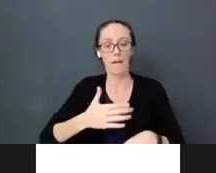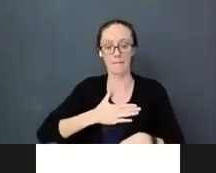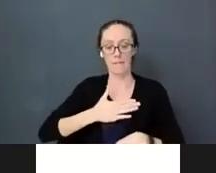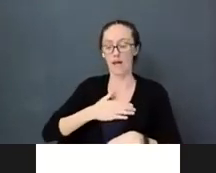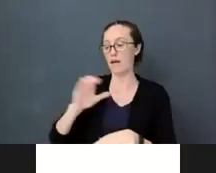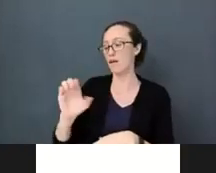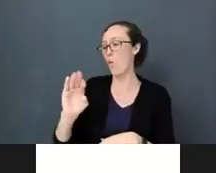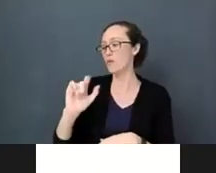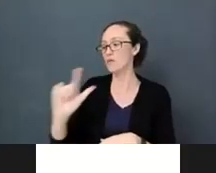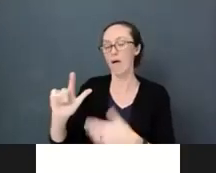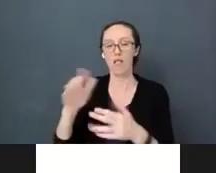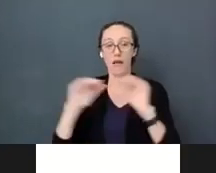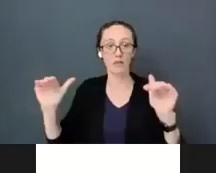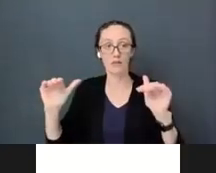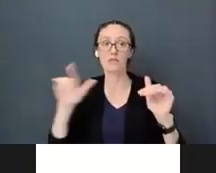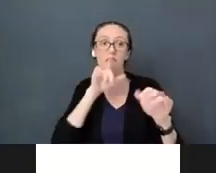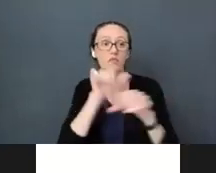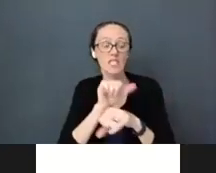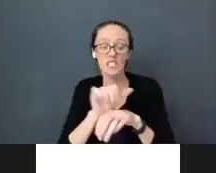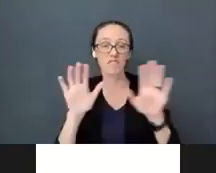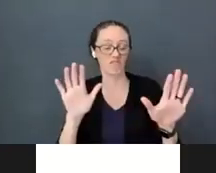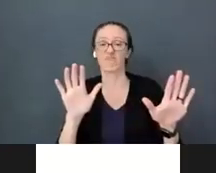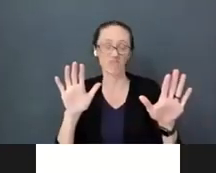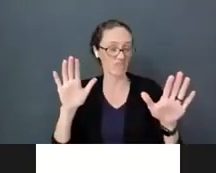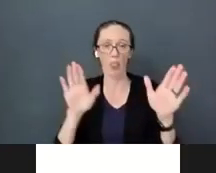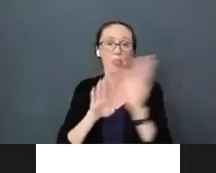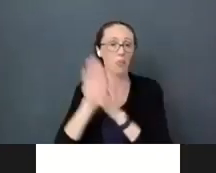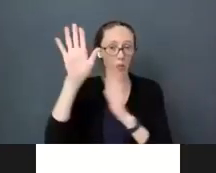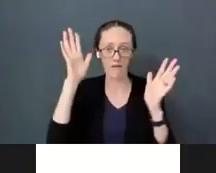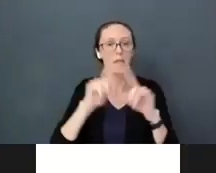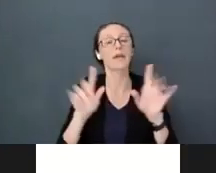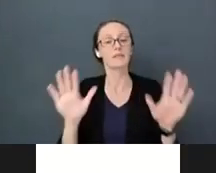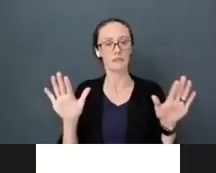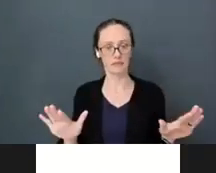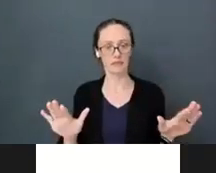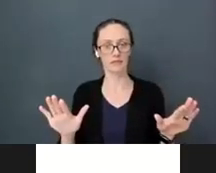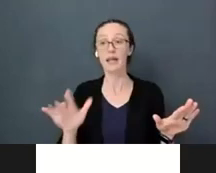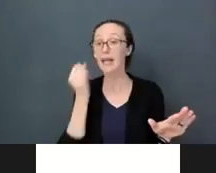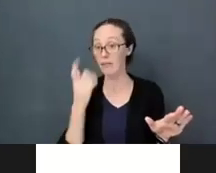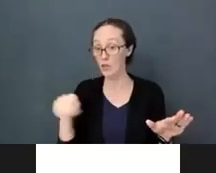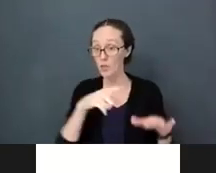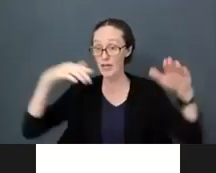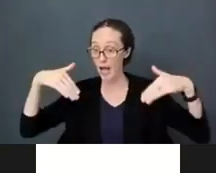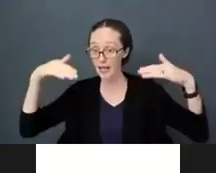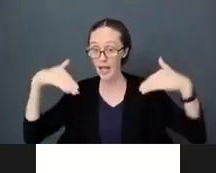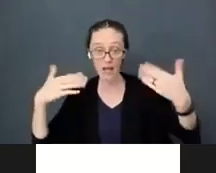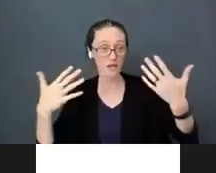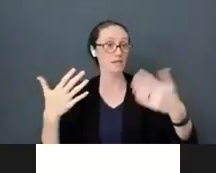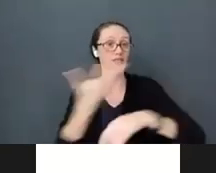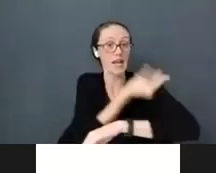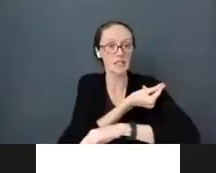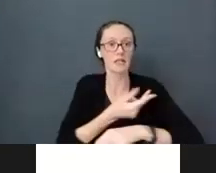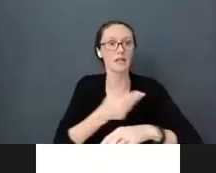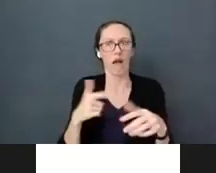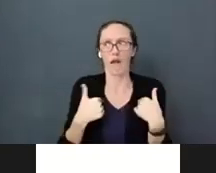vaccine, but your cortisol levels still go up and down but if you have a healthy